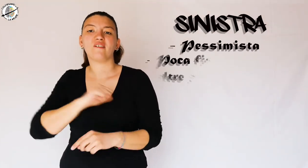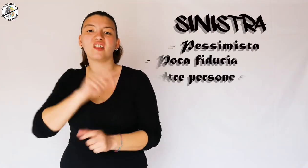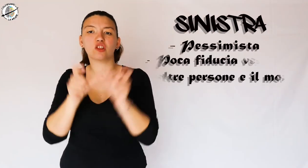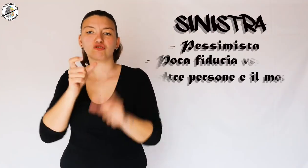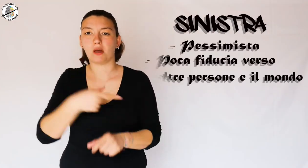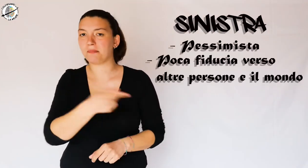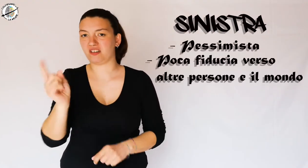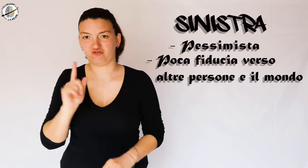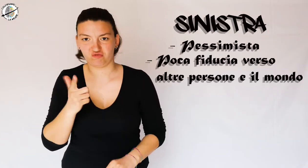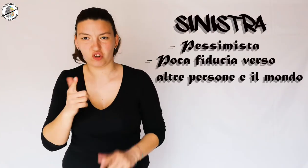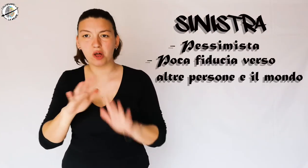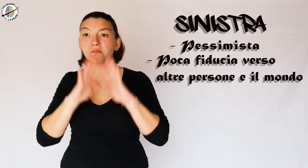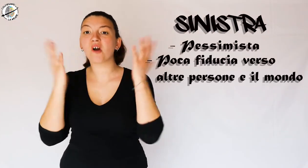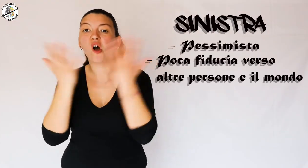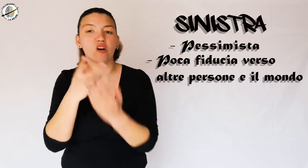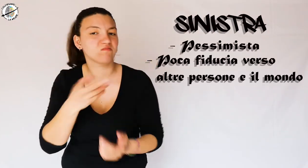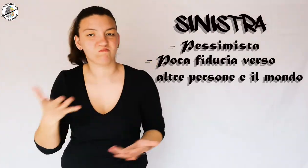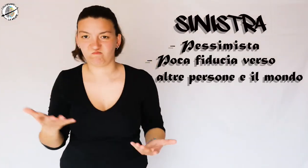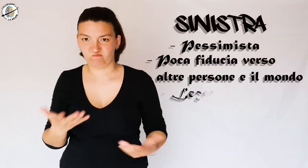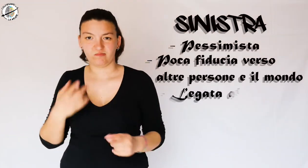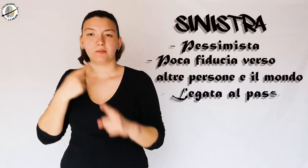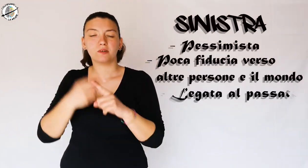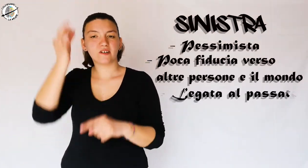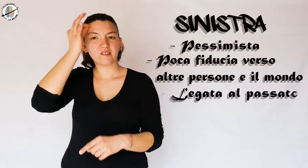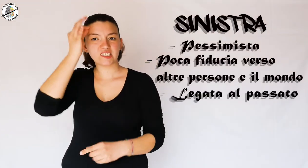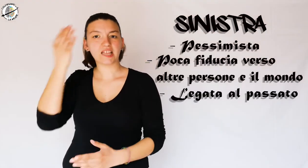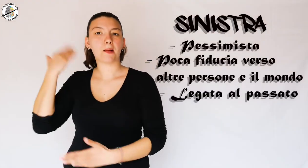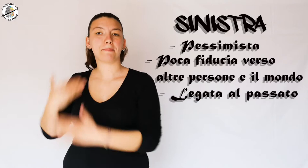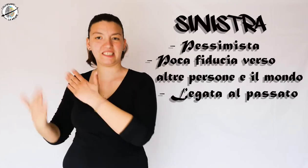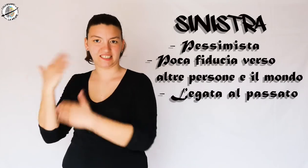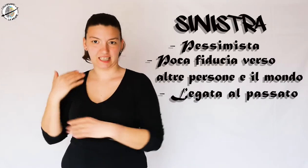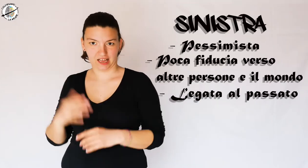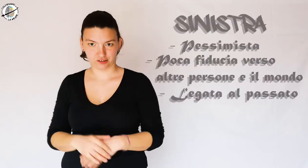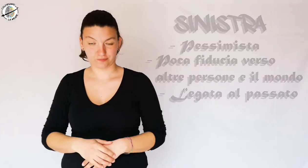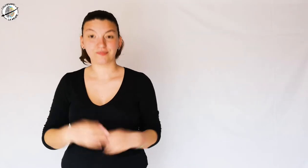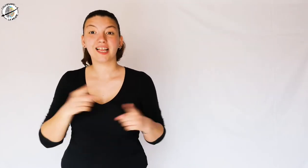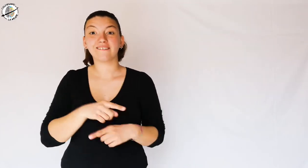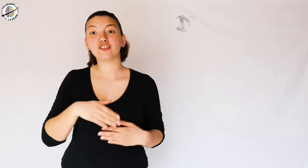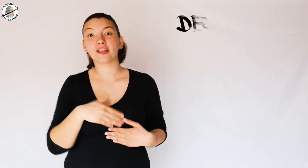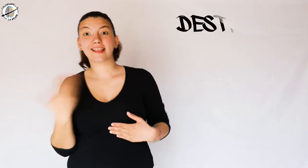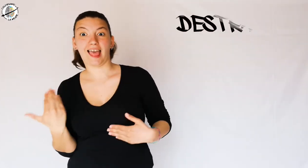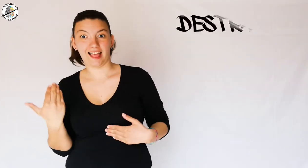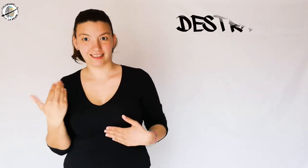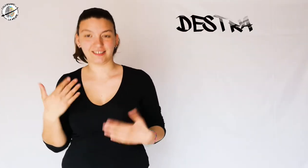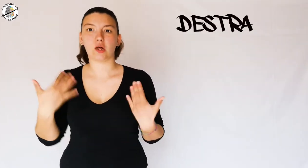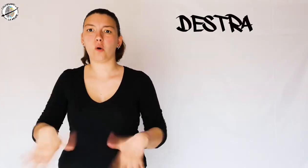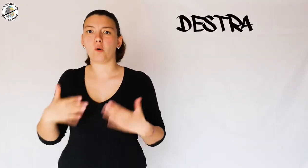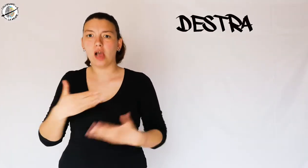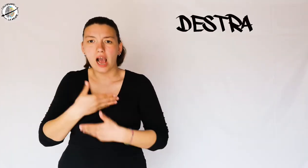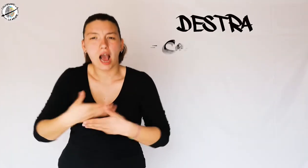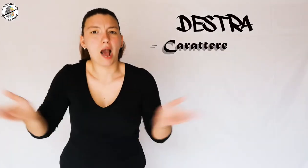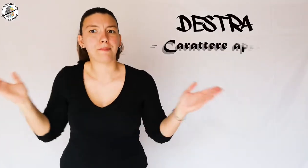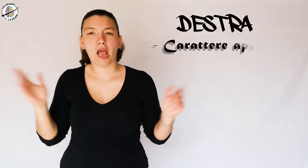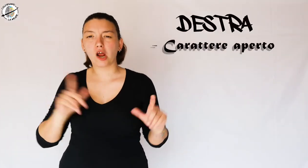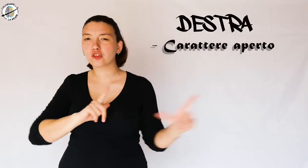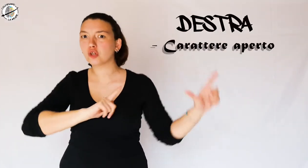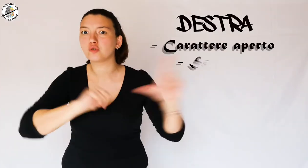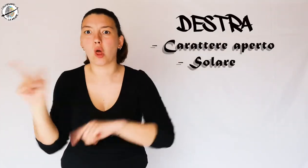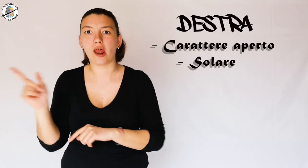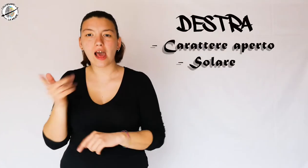have little faith in people and the world and have a fixation on the past. On the other hand, those who tattoo the right side are open, sunny,